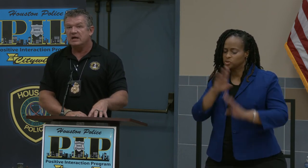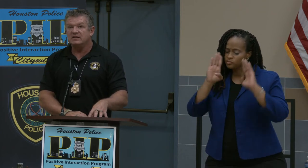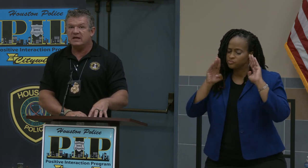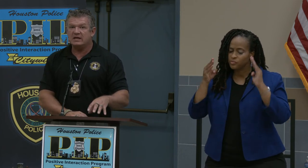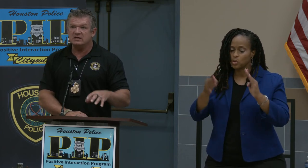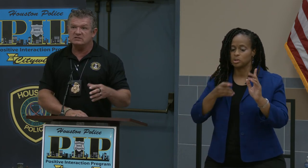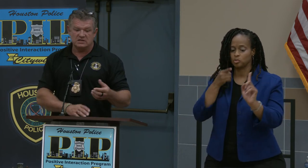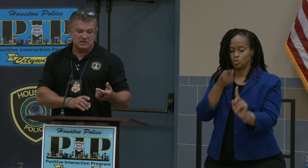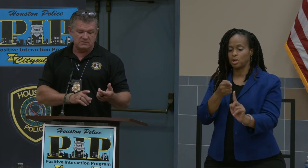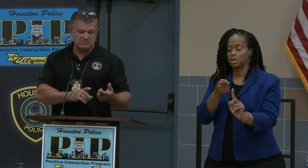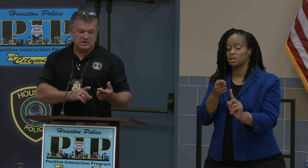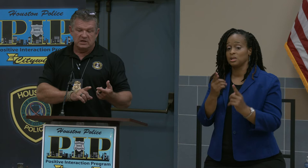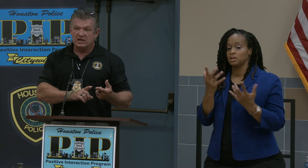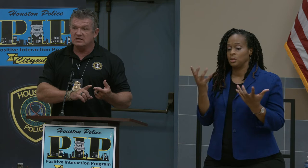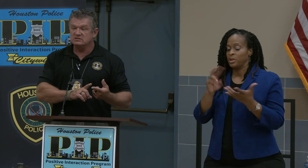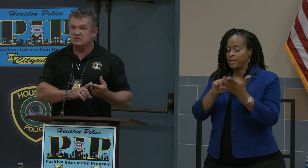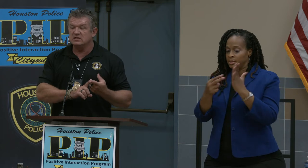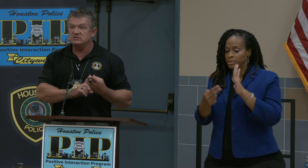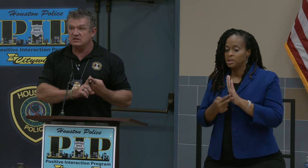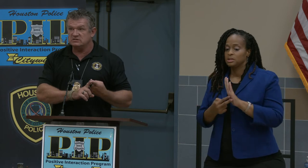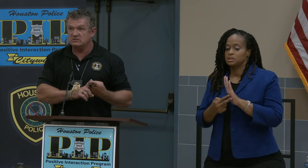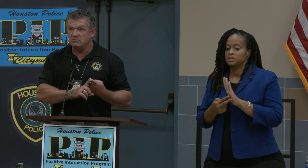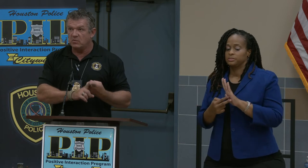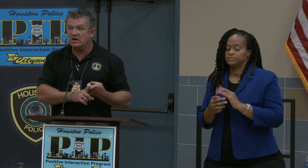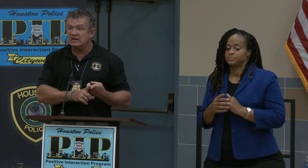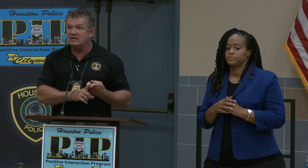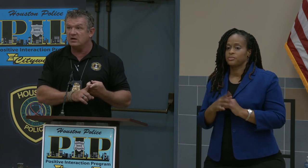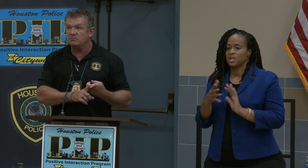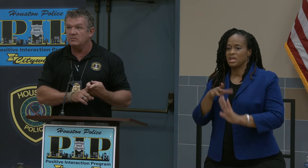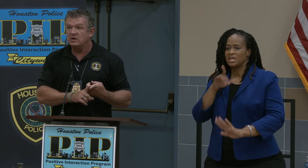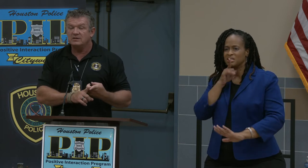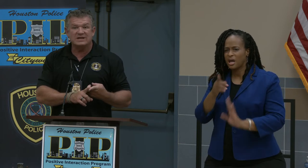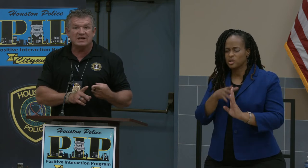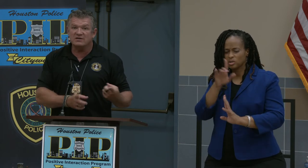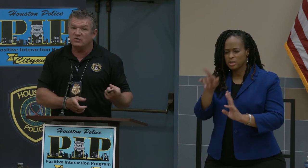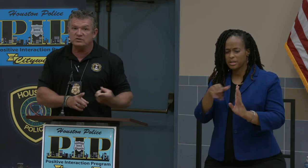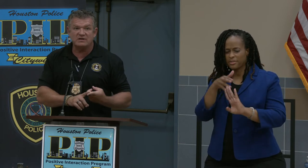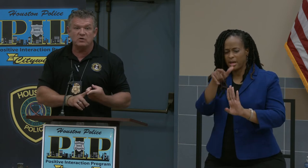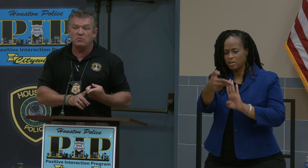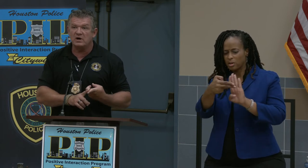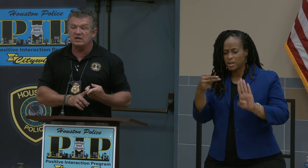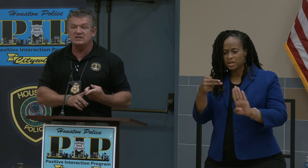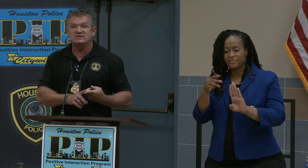And that is marking them, catalytic converters have no markings,